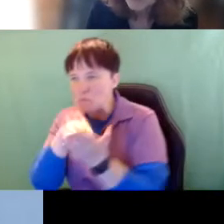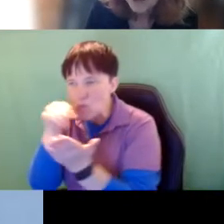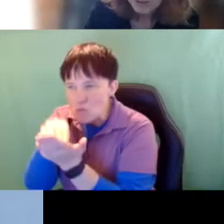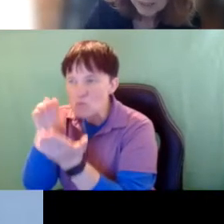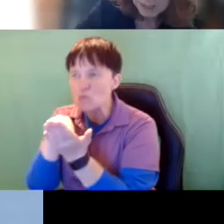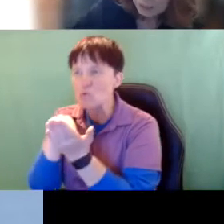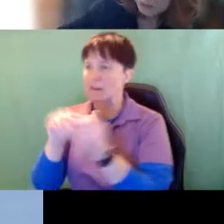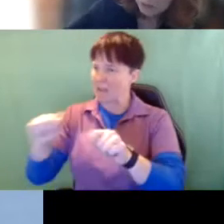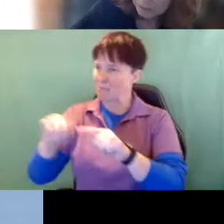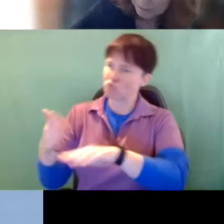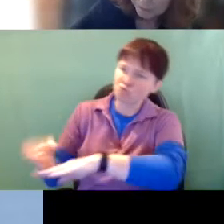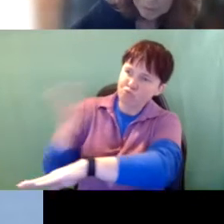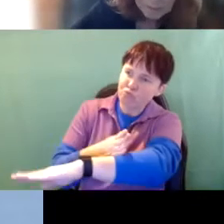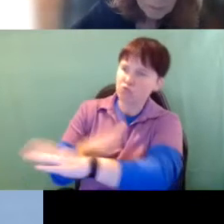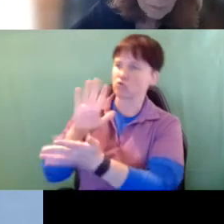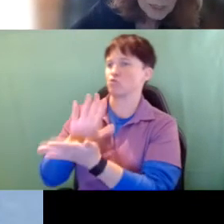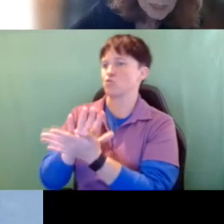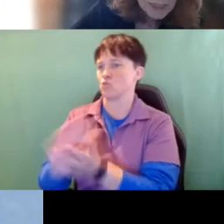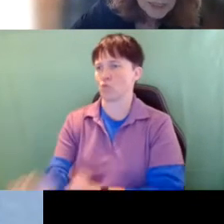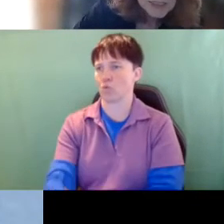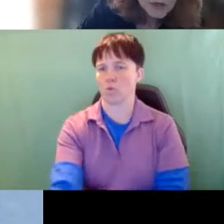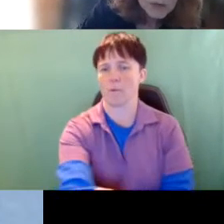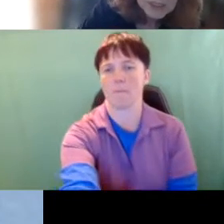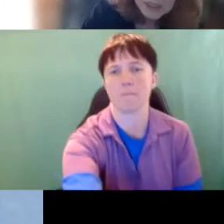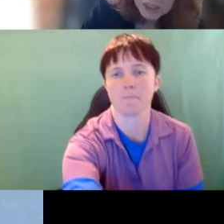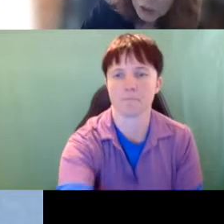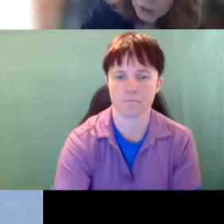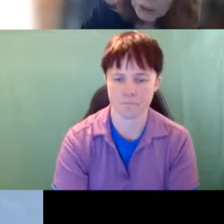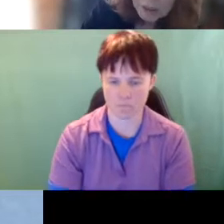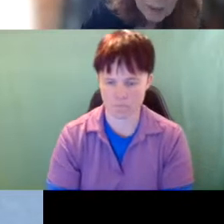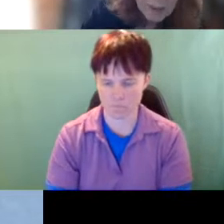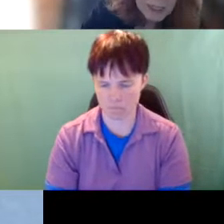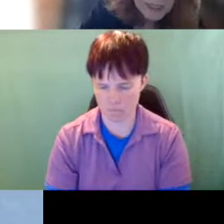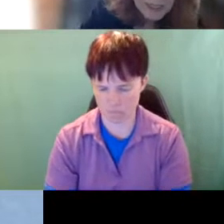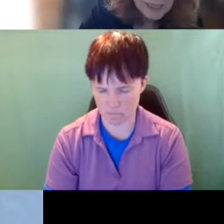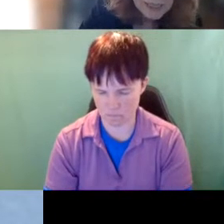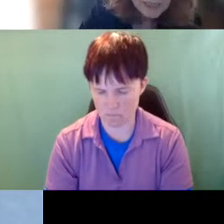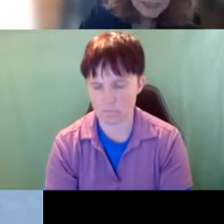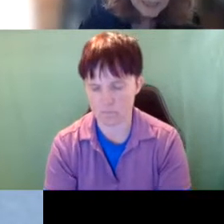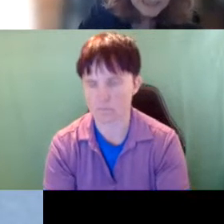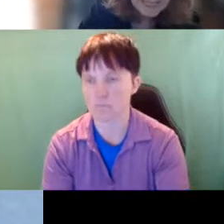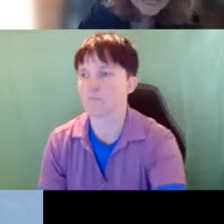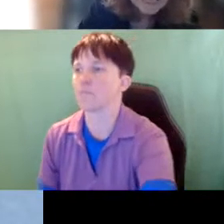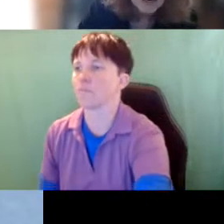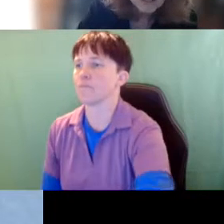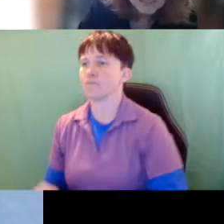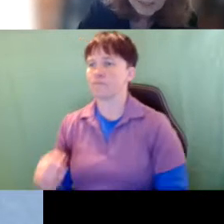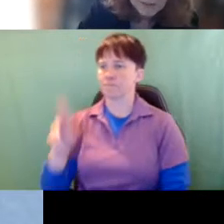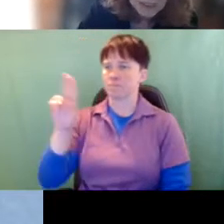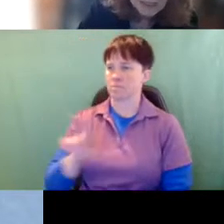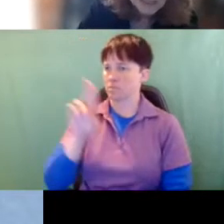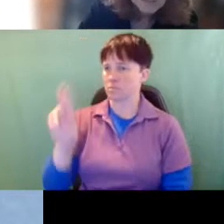progress in school. So the struggle here, then, is that the needs are different from